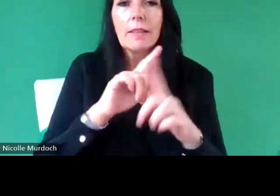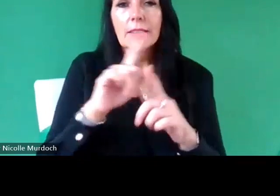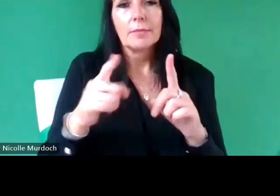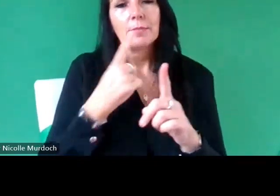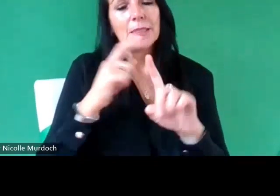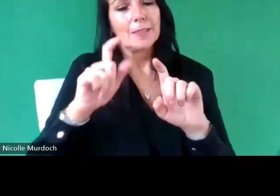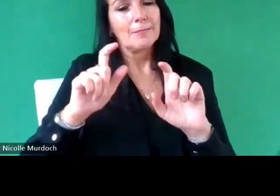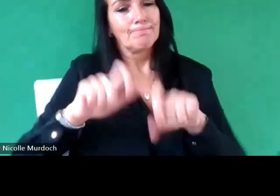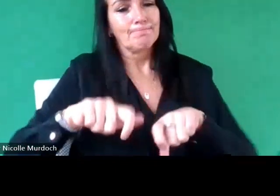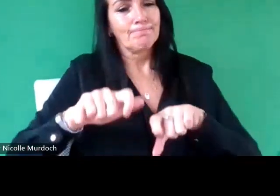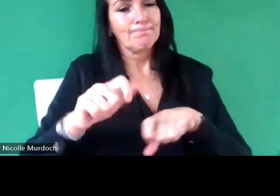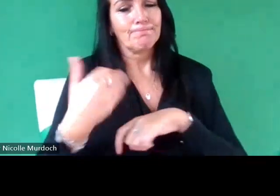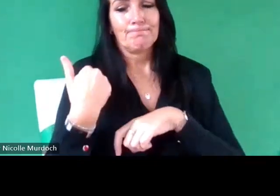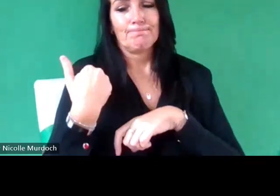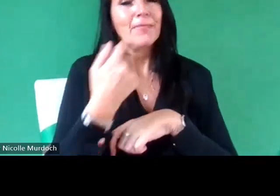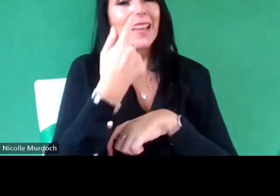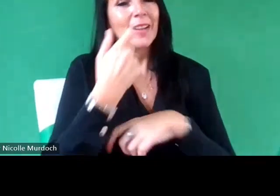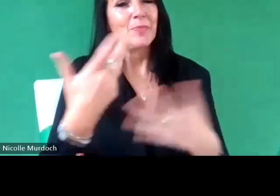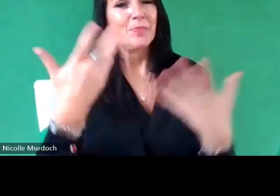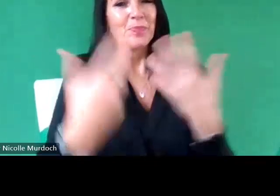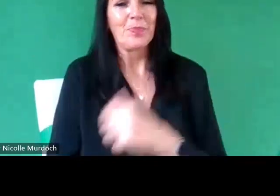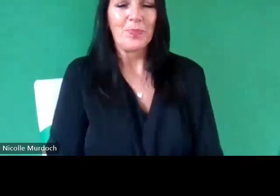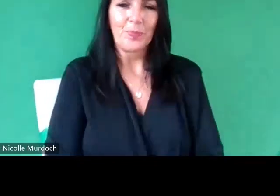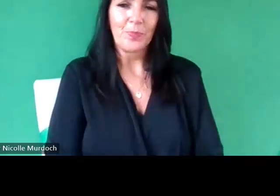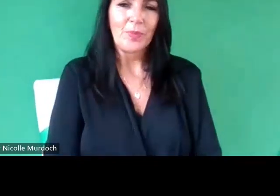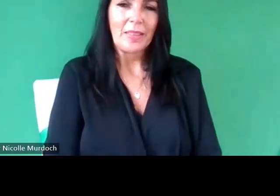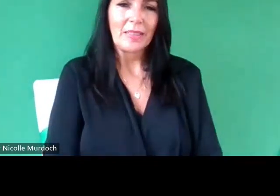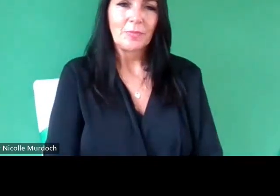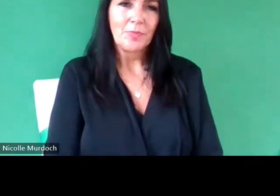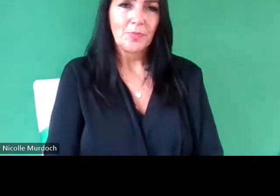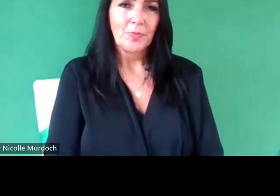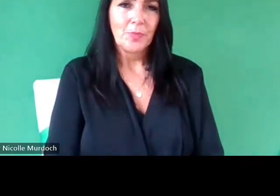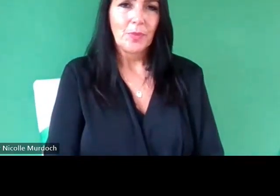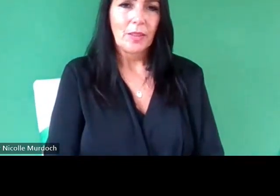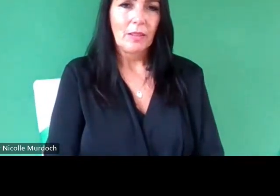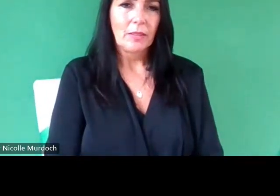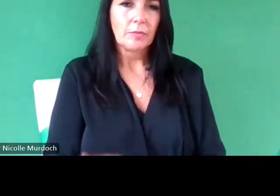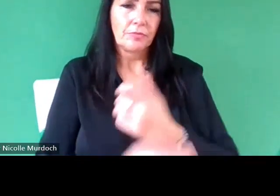to get in touch with me thanks I'm just kind of building on that a bit I'm wondering when if you